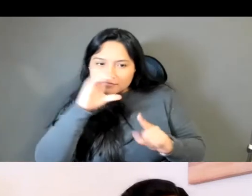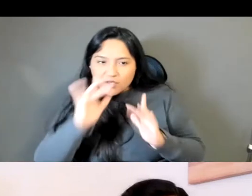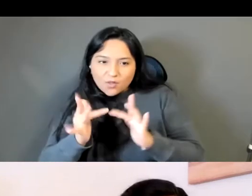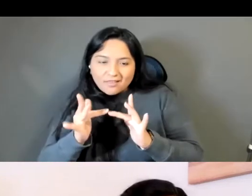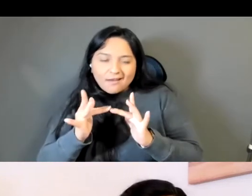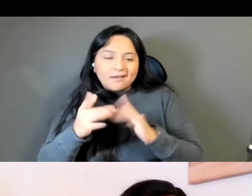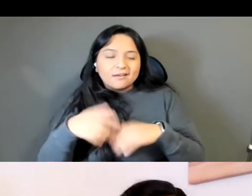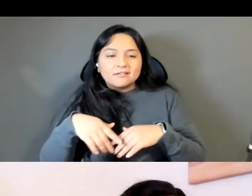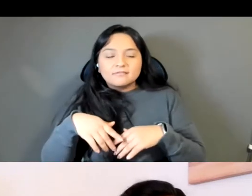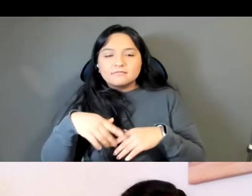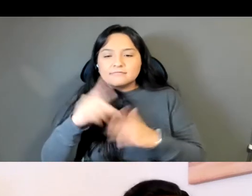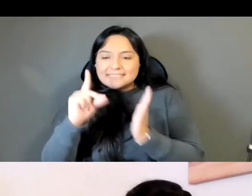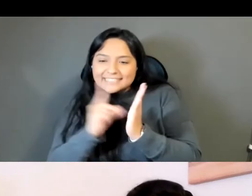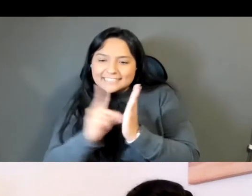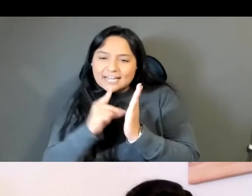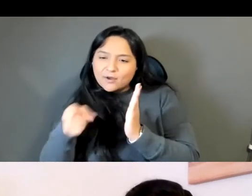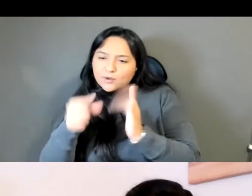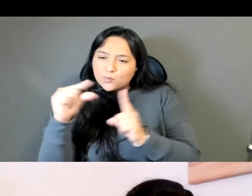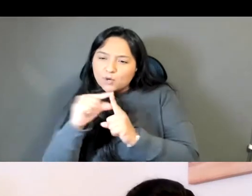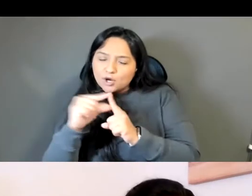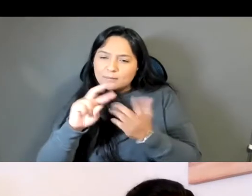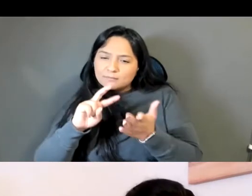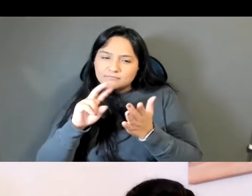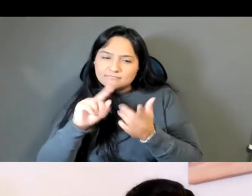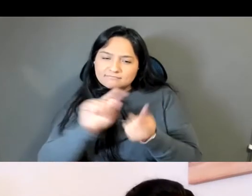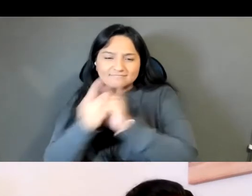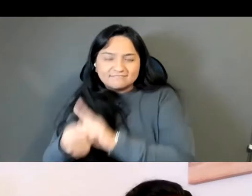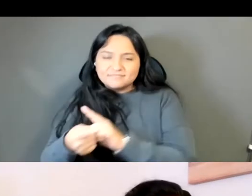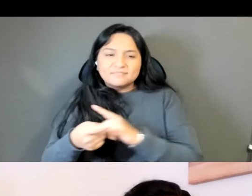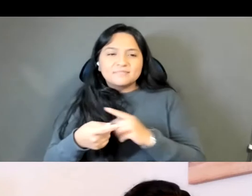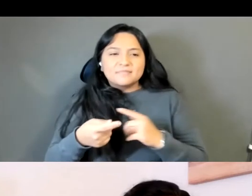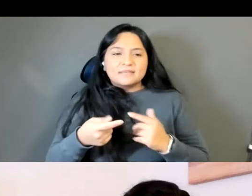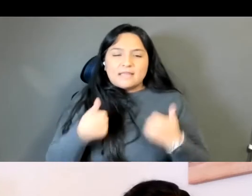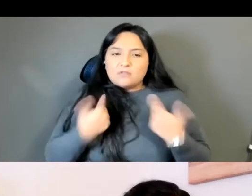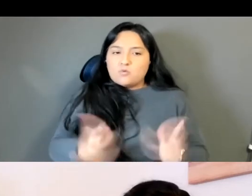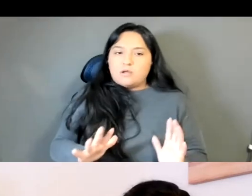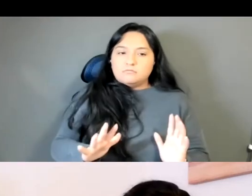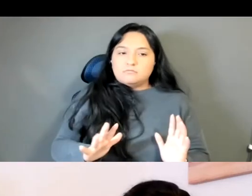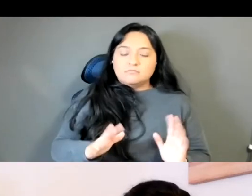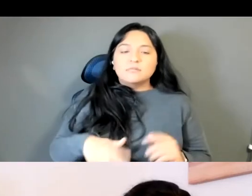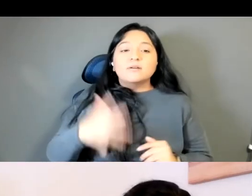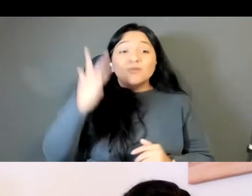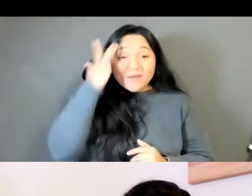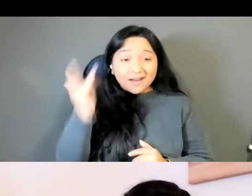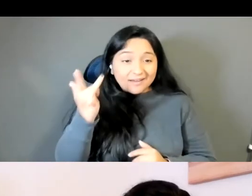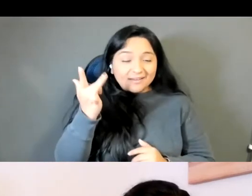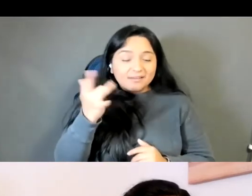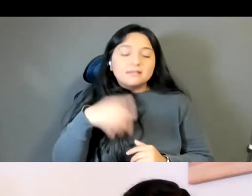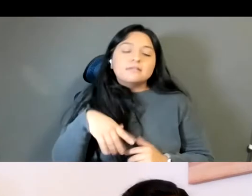do to really improve my language skills, because what I wanted to capture was not like a true